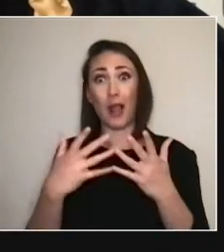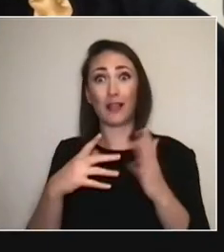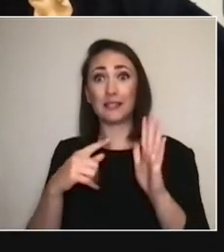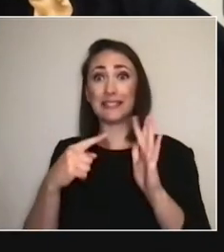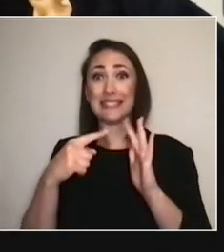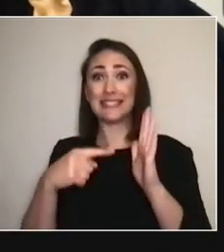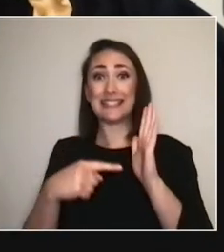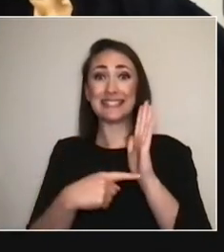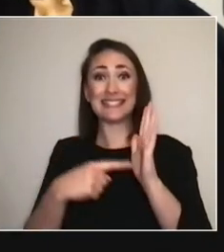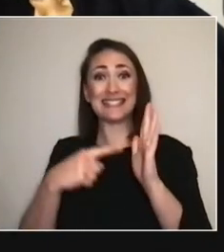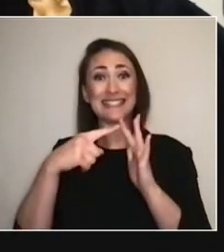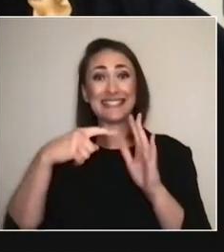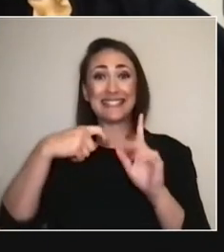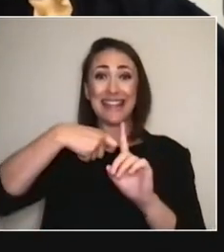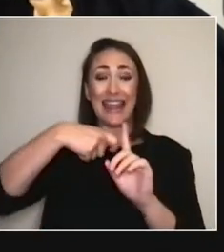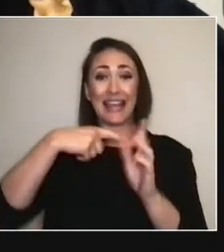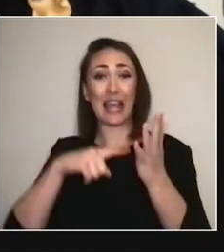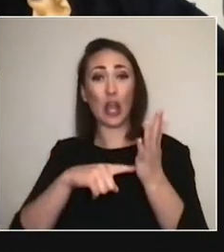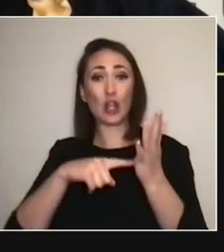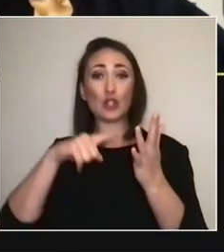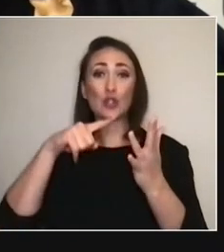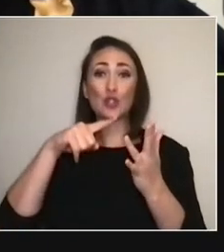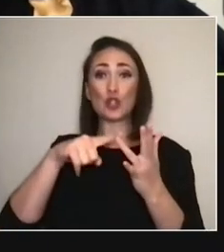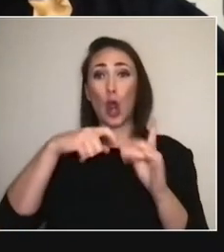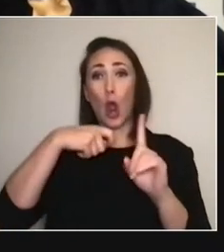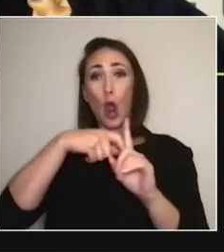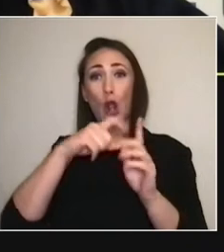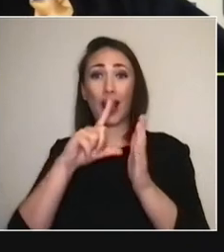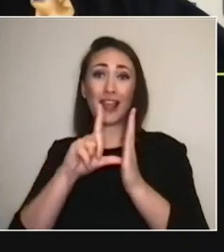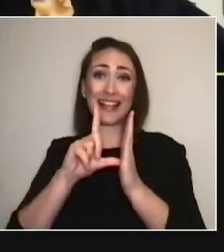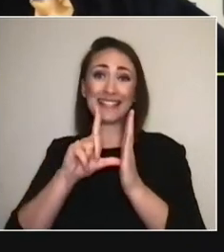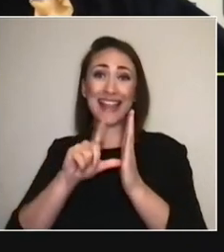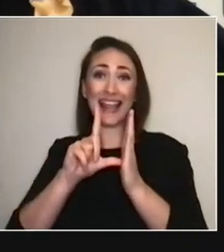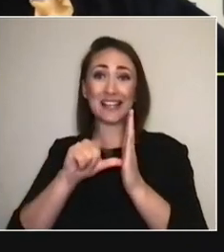and all the makers of TikTok have been ultra successful.